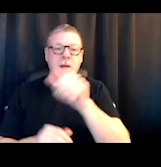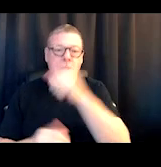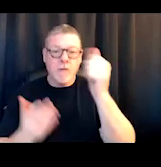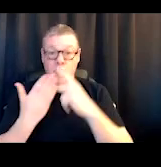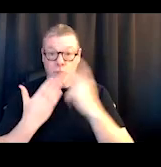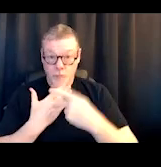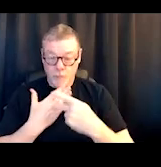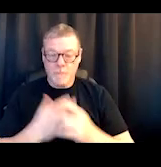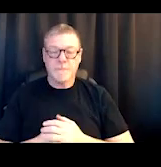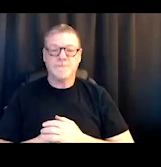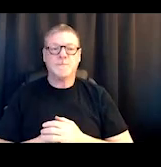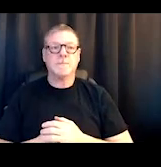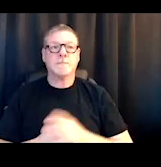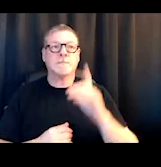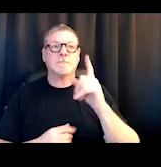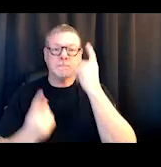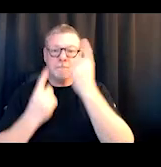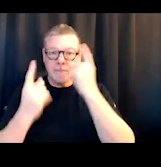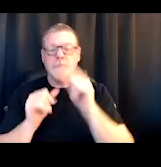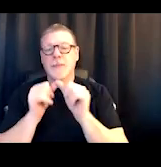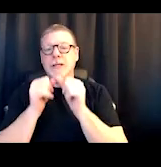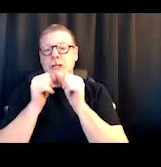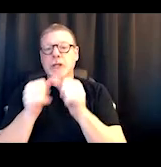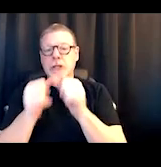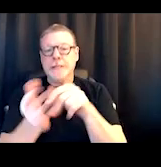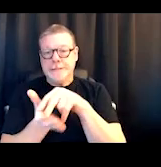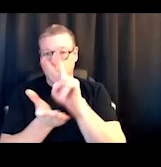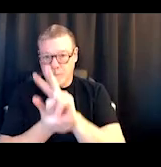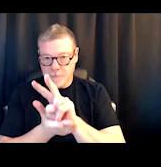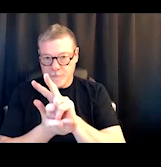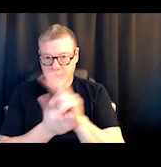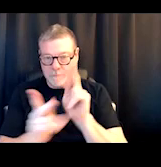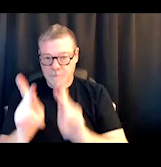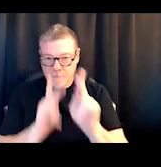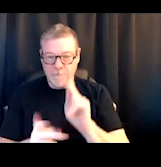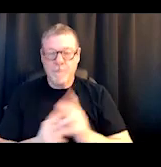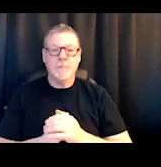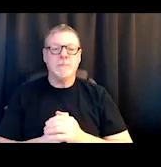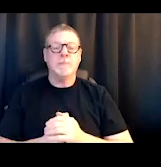that were what we would consider to be chronic relapsers. So these are folks that- I was fortunate enough,